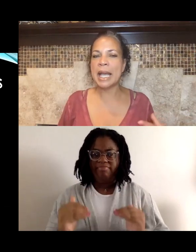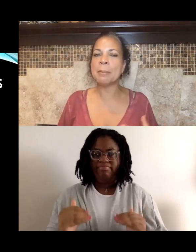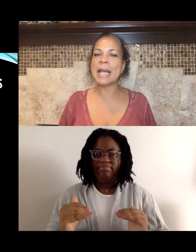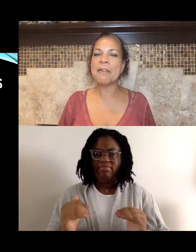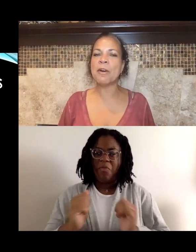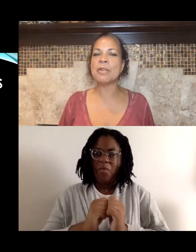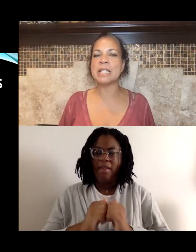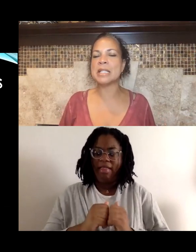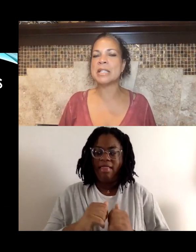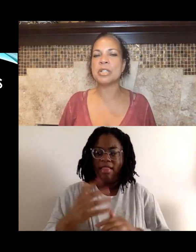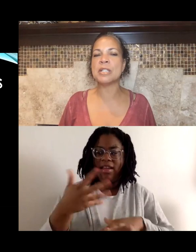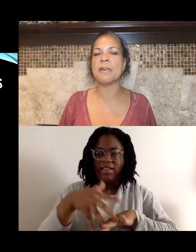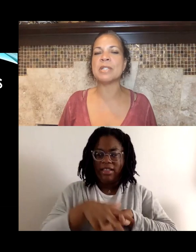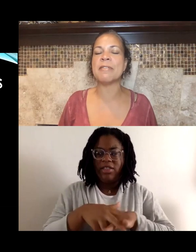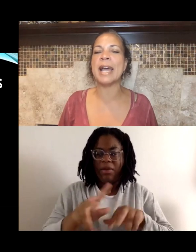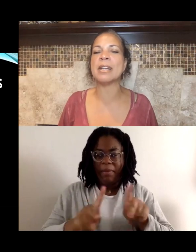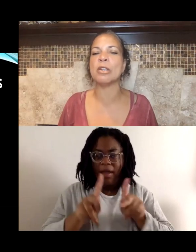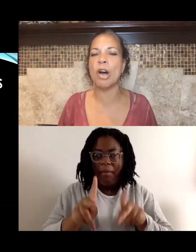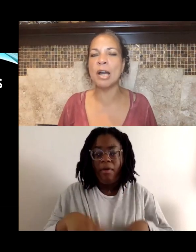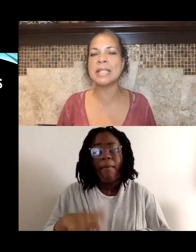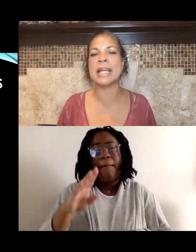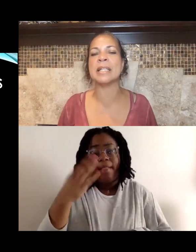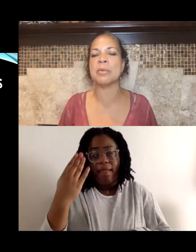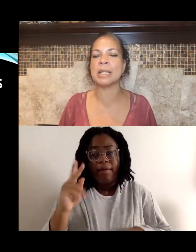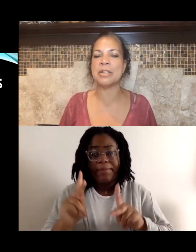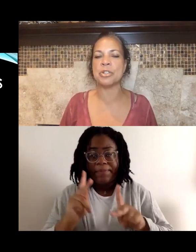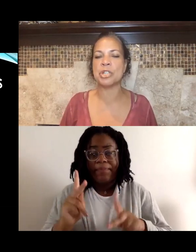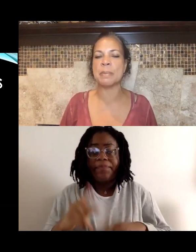And Black folks and indigenous folks, have had a long standing relationship.